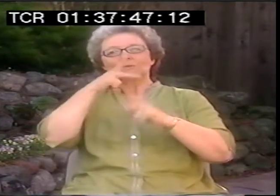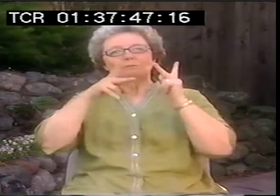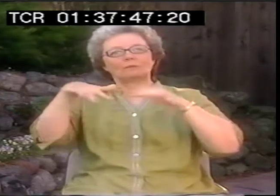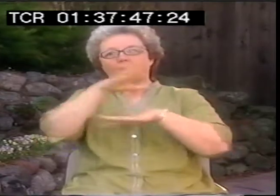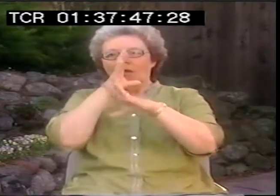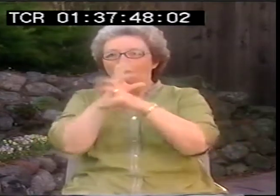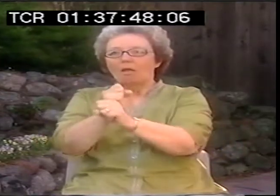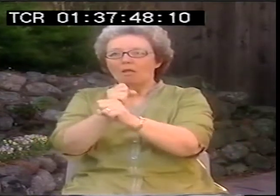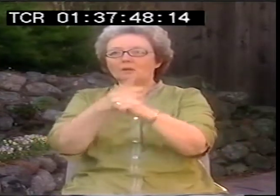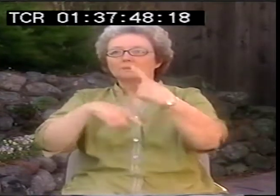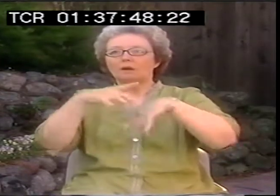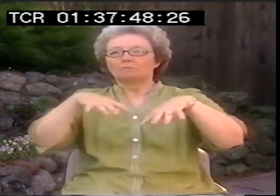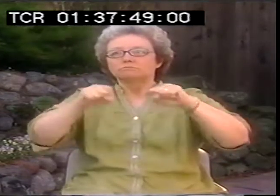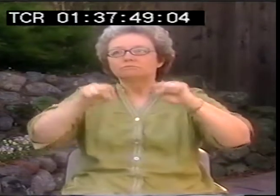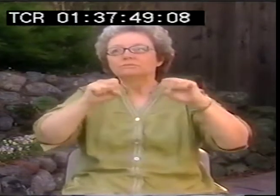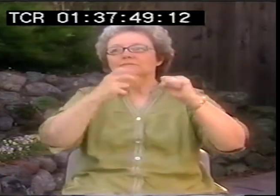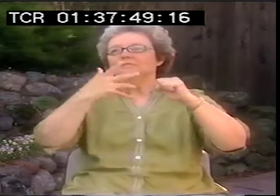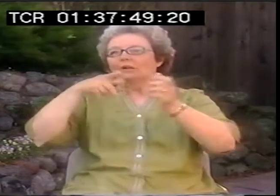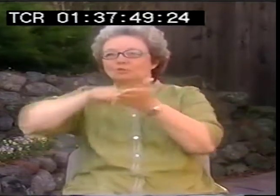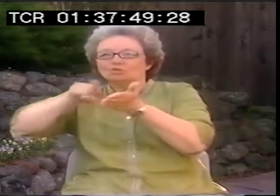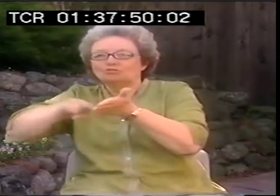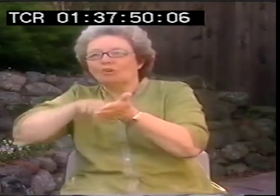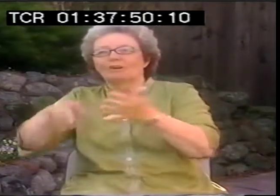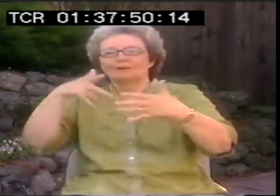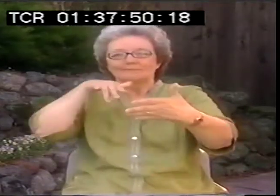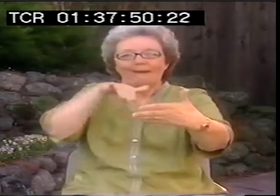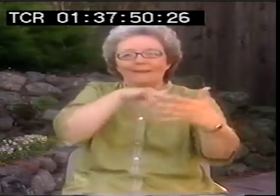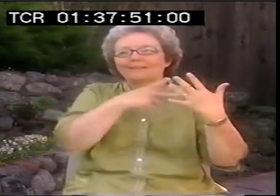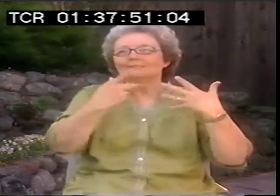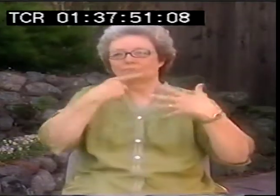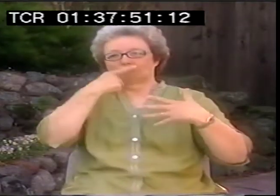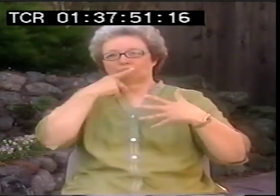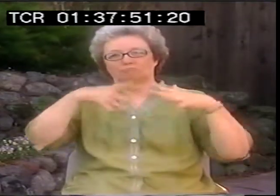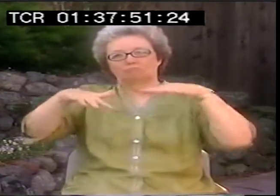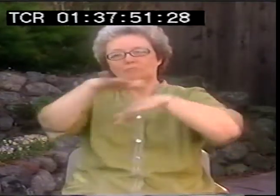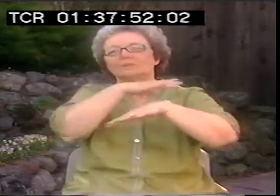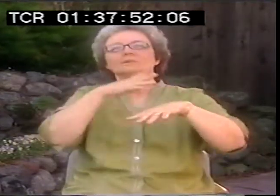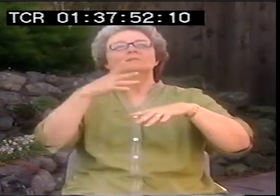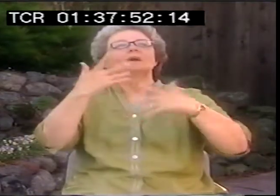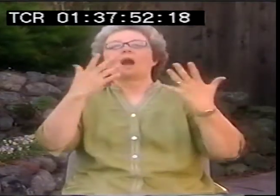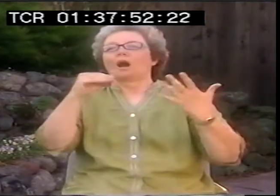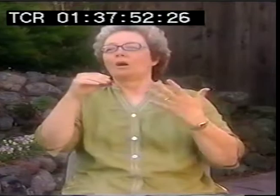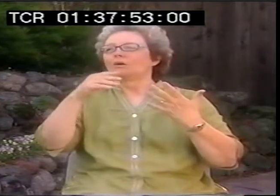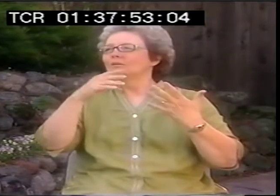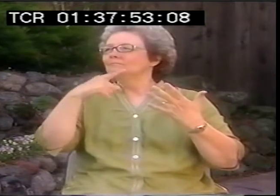And people were taking more ASL classes. Hearing people were really interested in it.